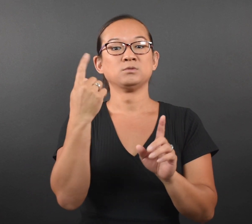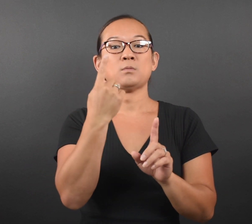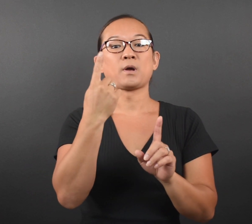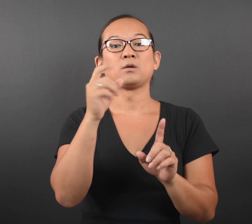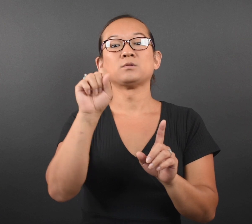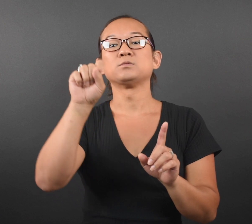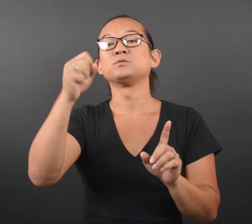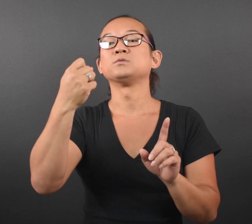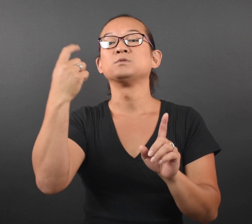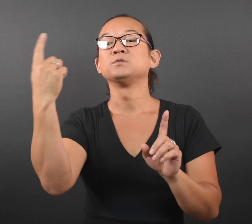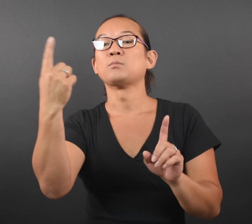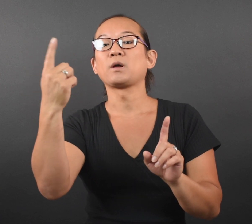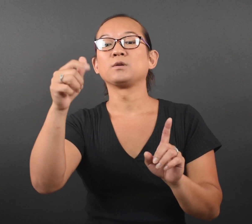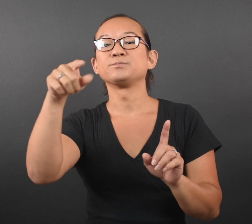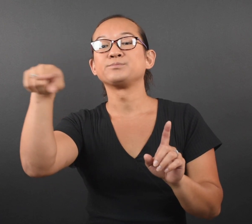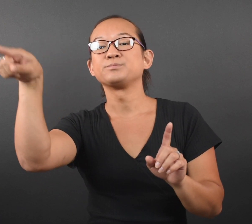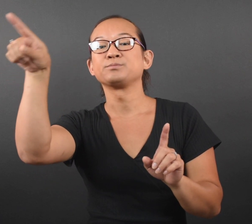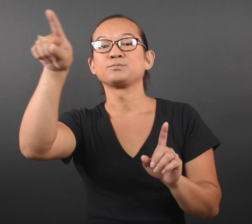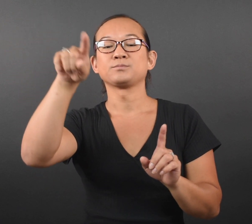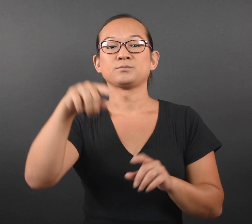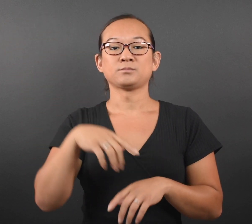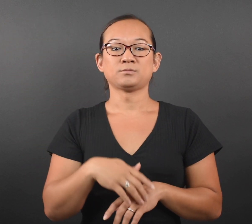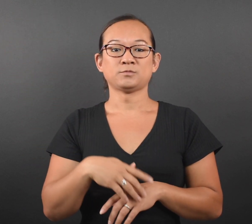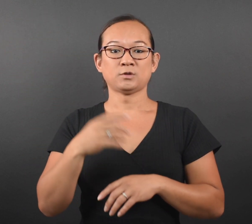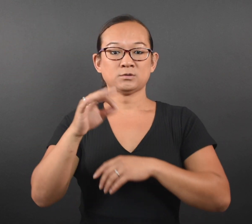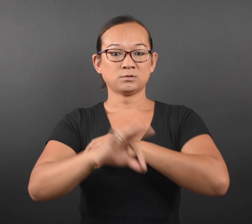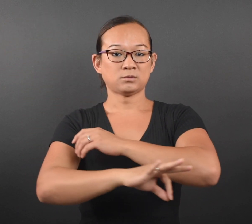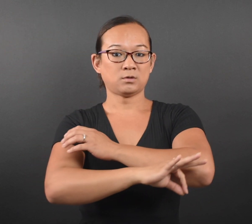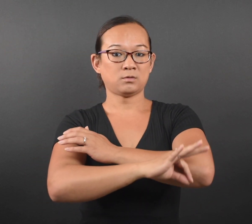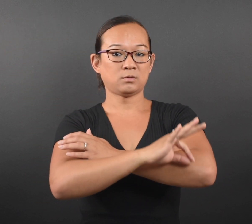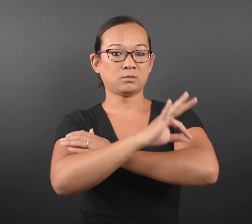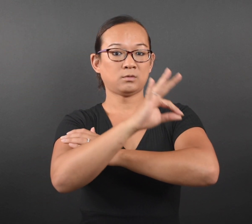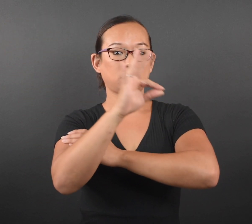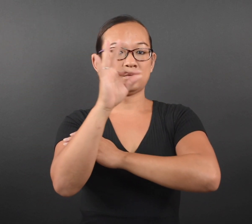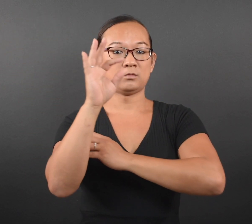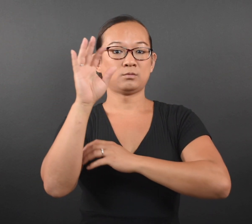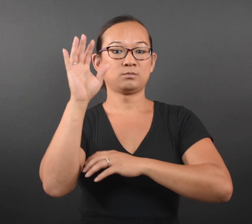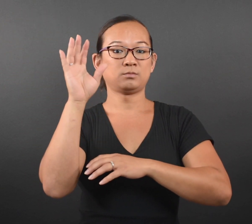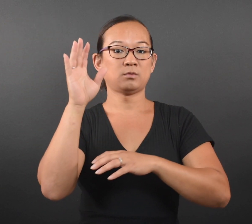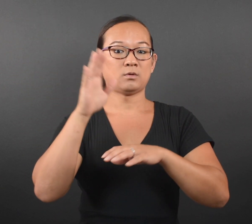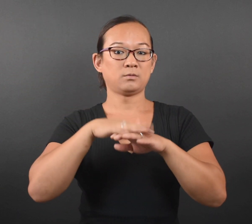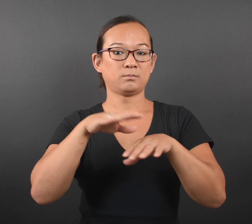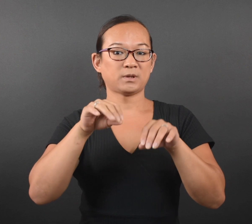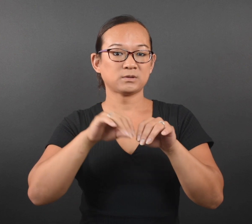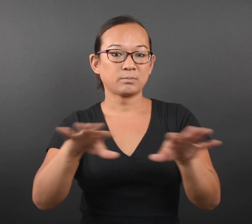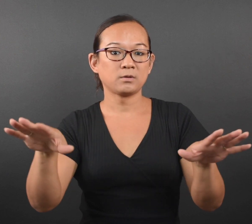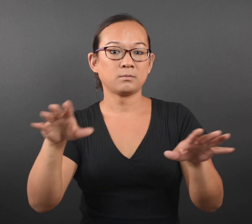remain committed to honoring and supporting our neighbors and community members who have